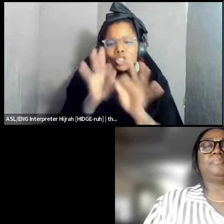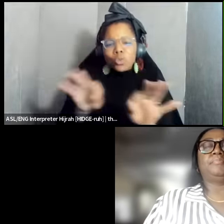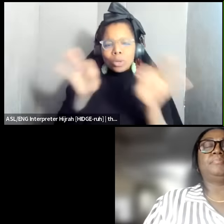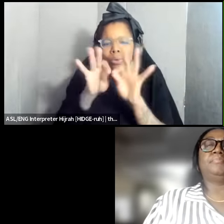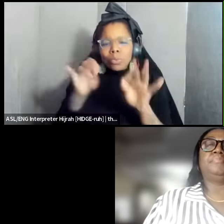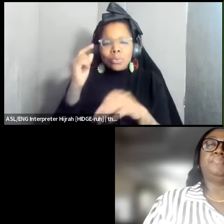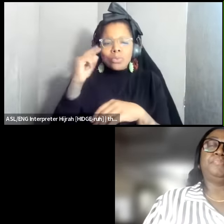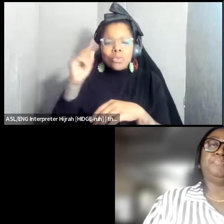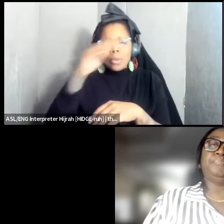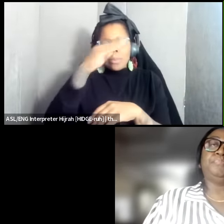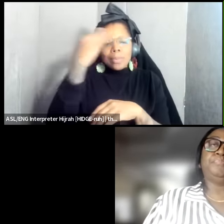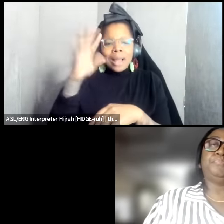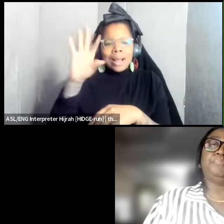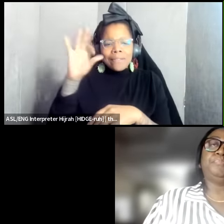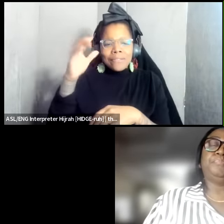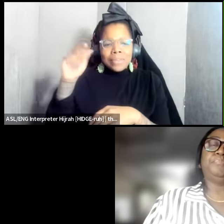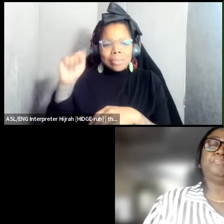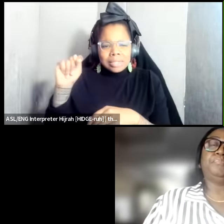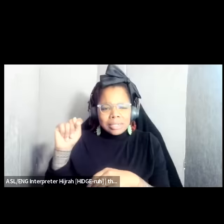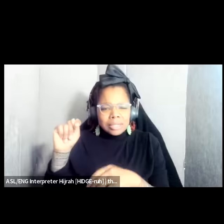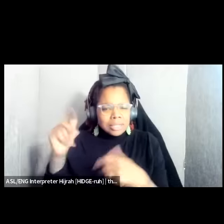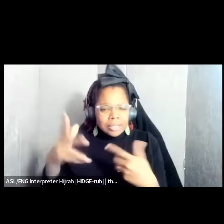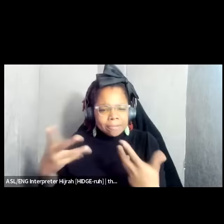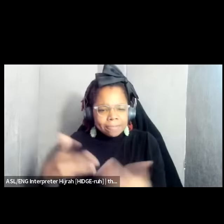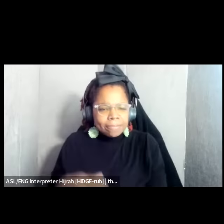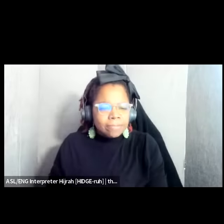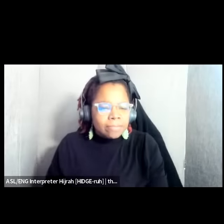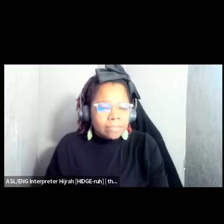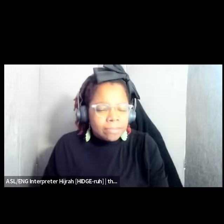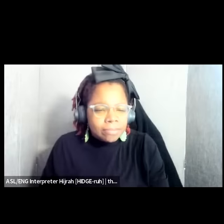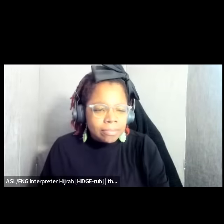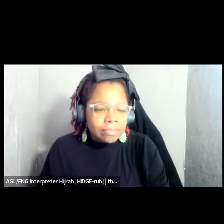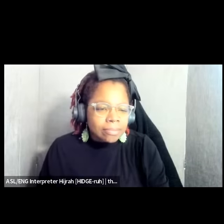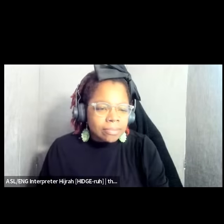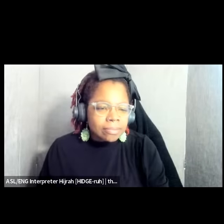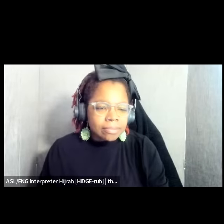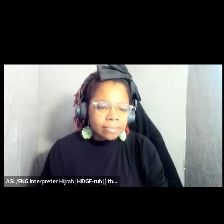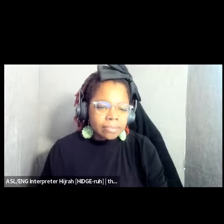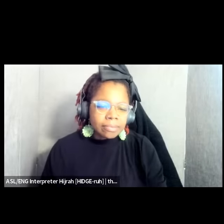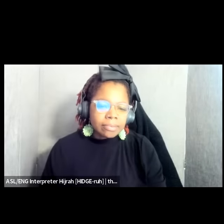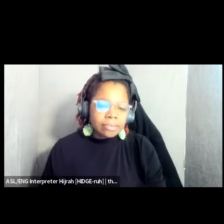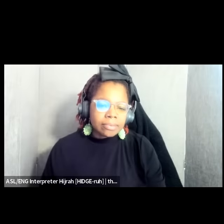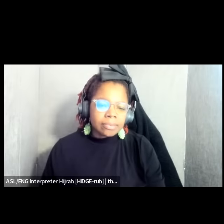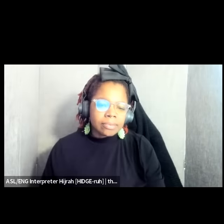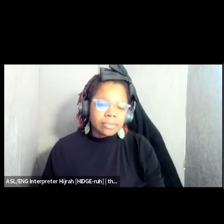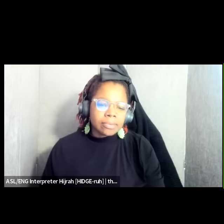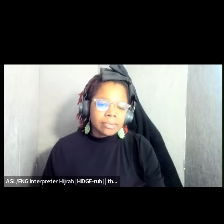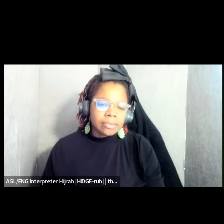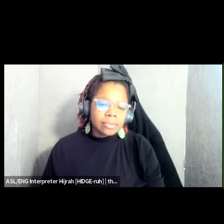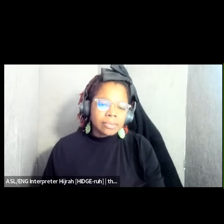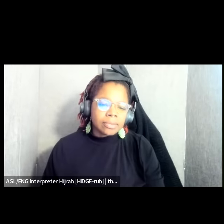Thank you, thank you, thank you